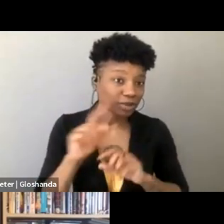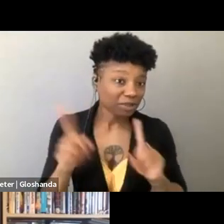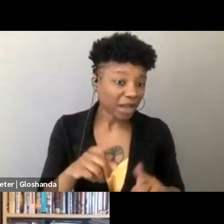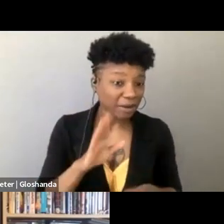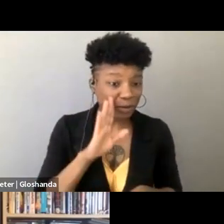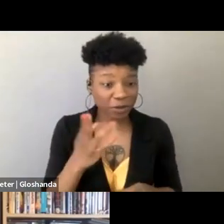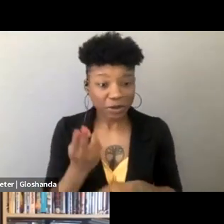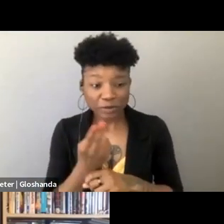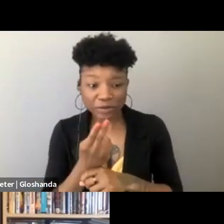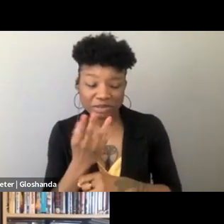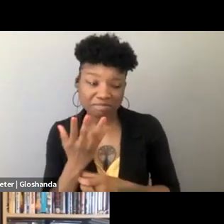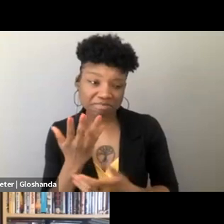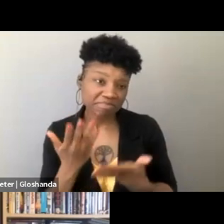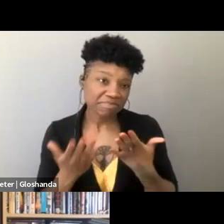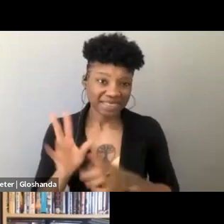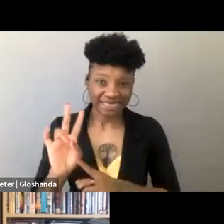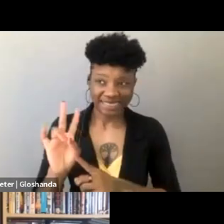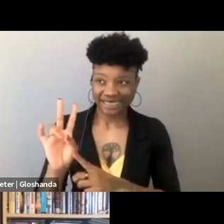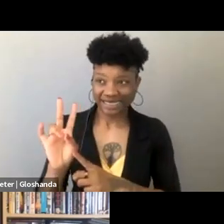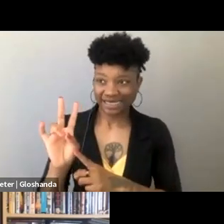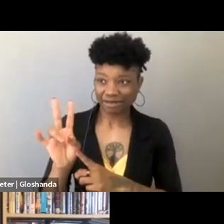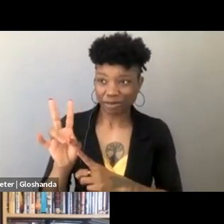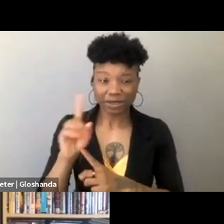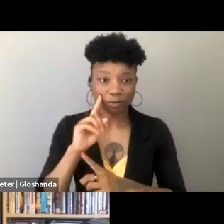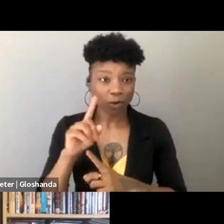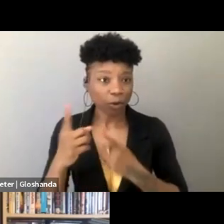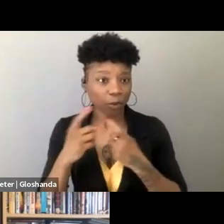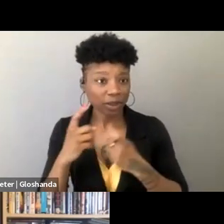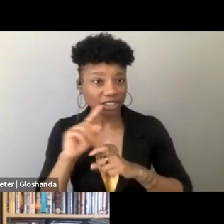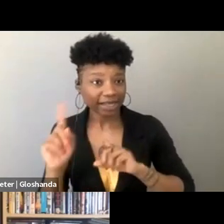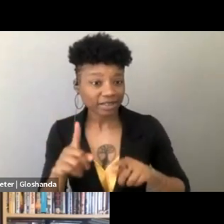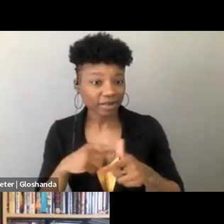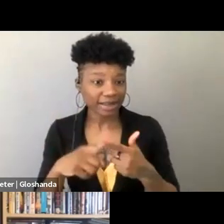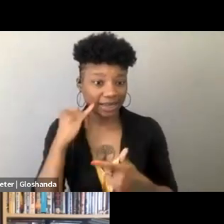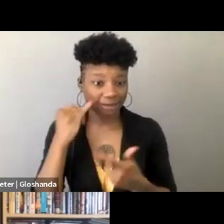we're gonna take about, oh, I don't know, seven minutes to do Q&A, and then if you guys wanna stick around,